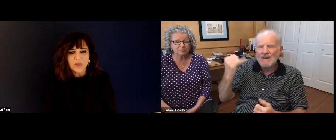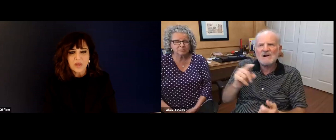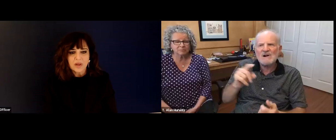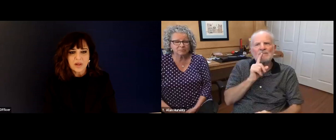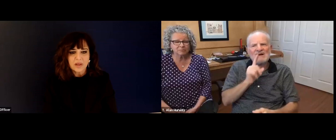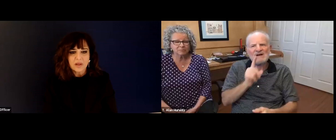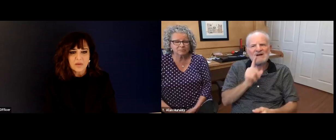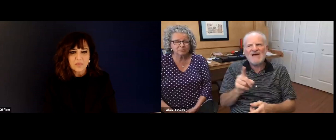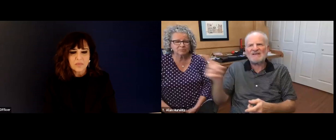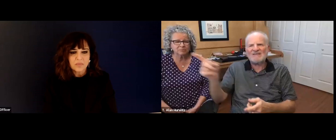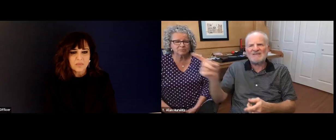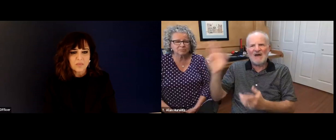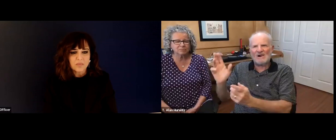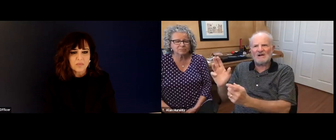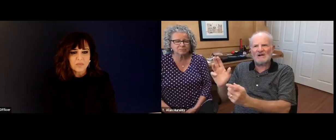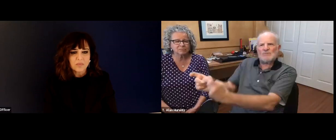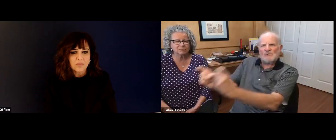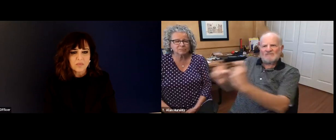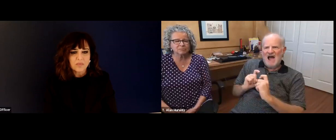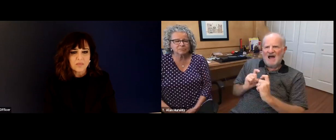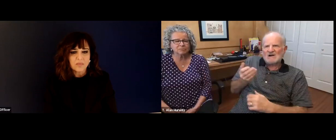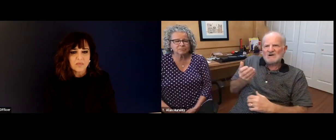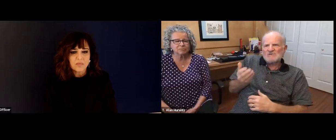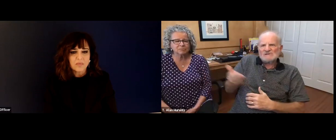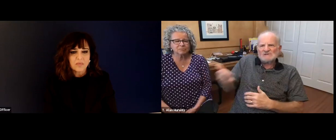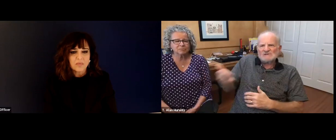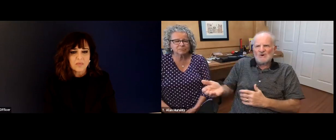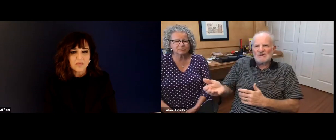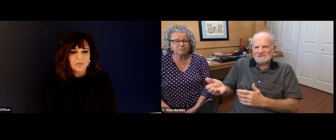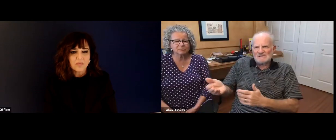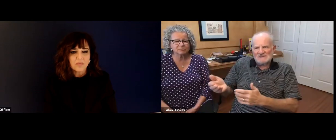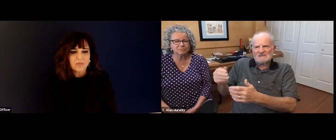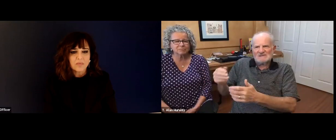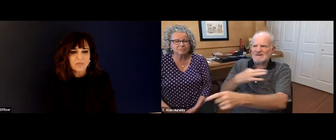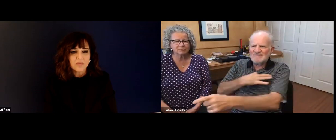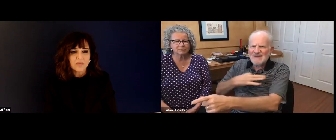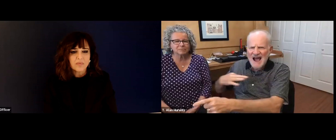that program could perhaps be rehoused. I thought that was a